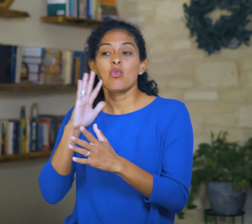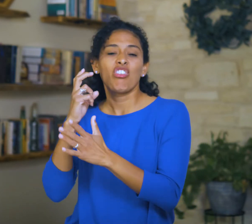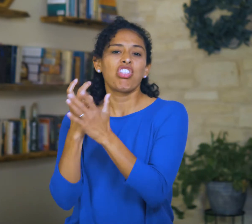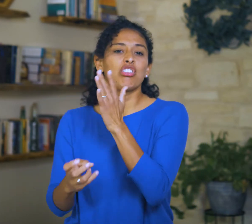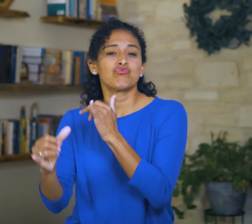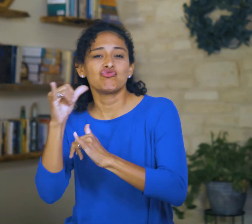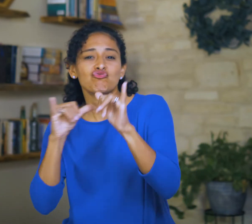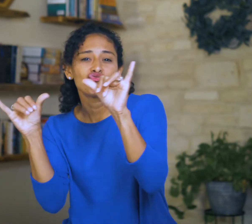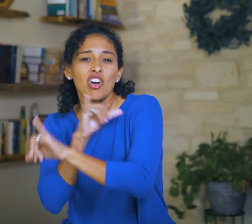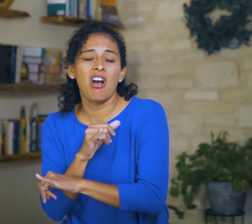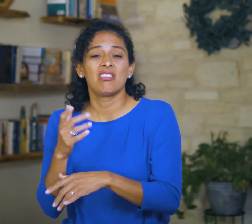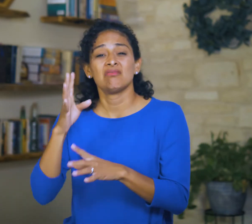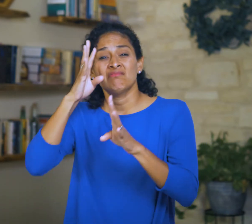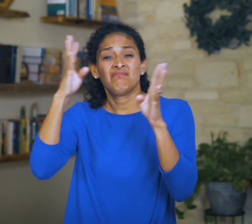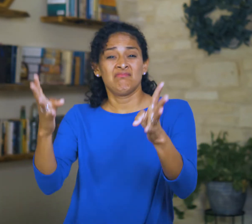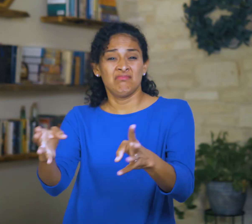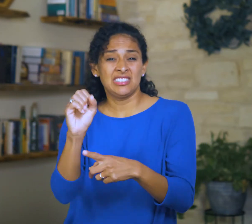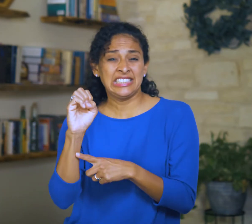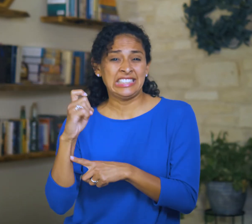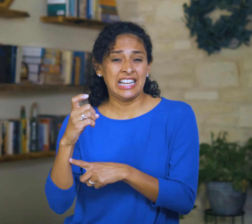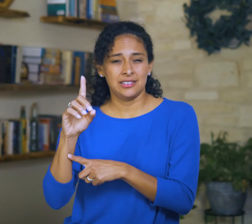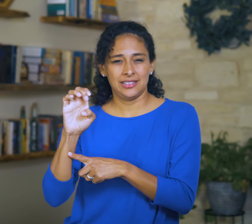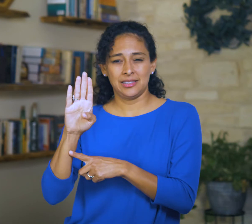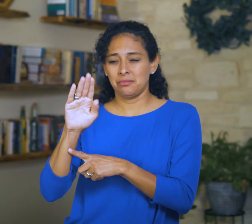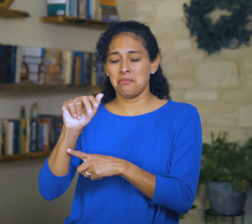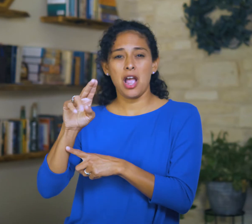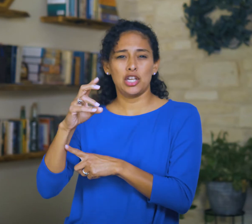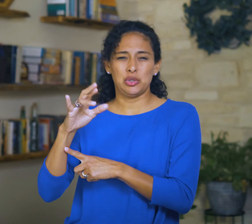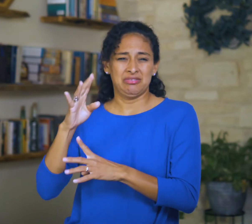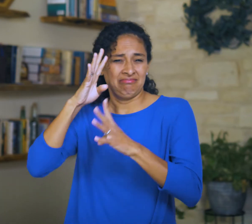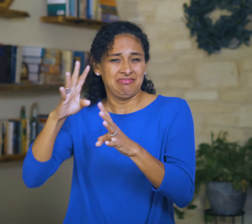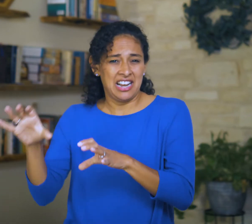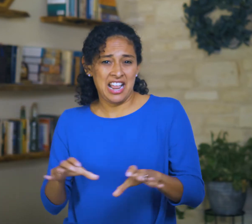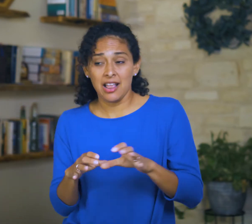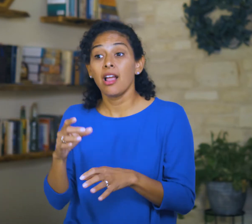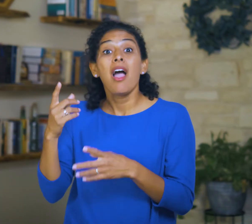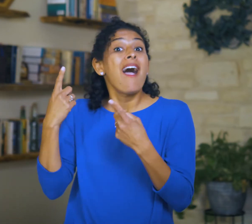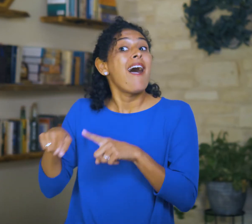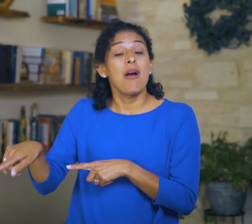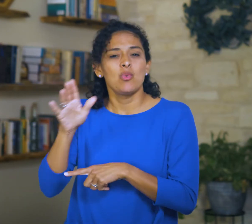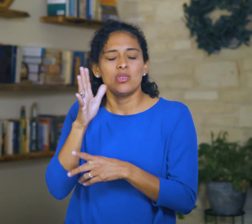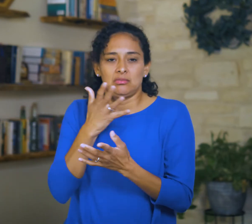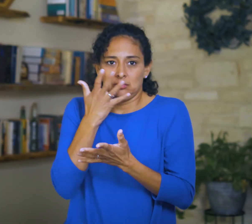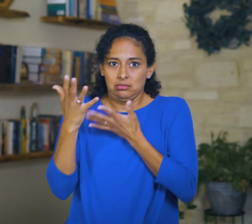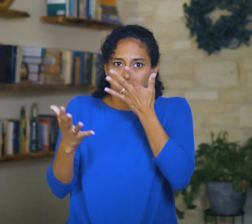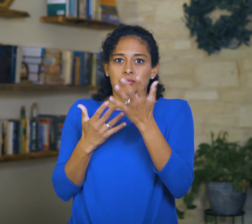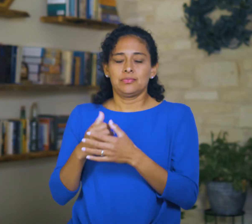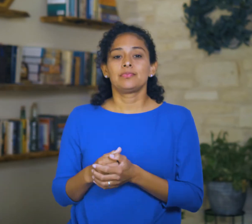will engage in drunkenness and debauchery but will end up with shame instead.